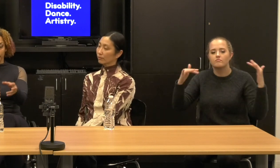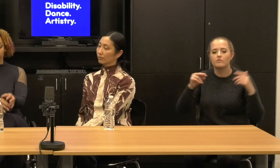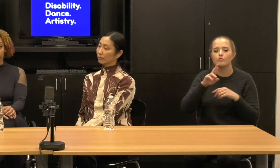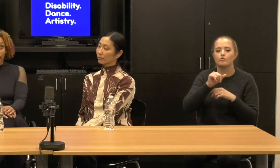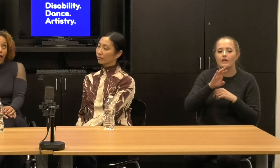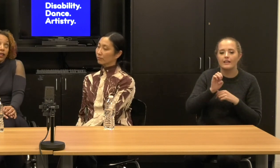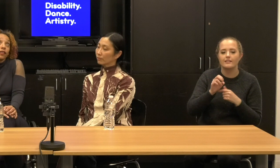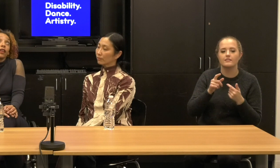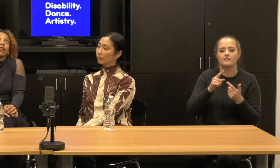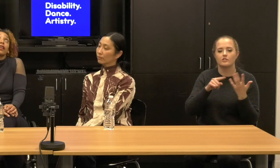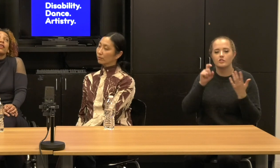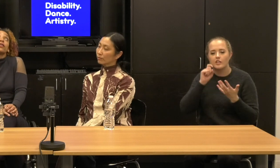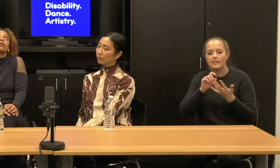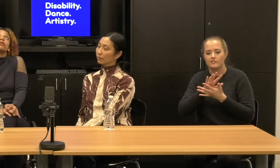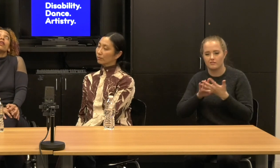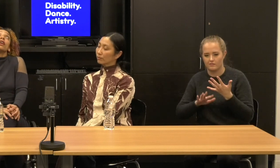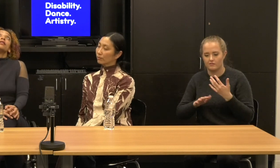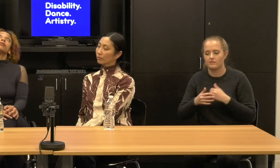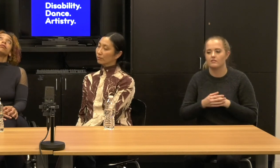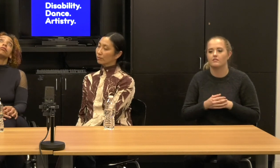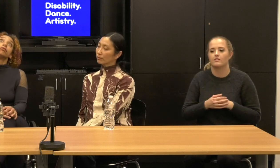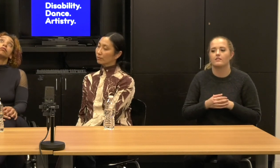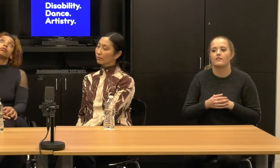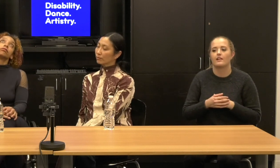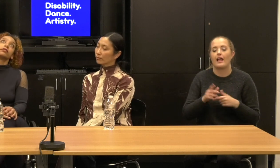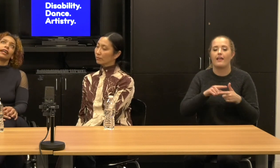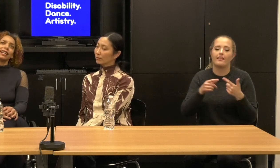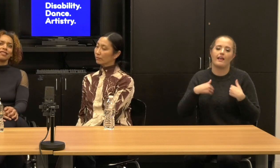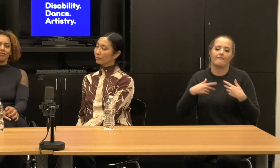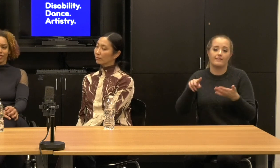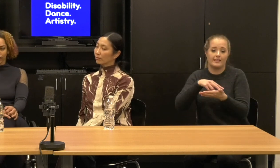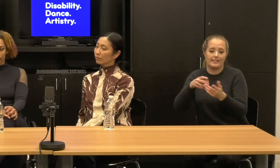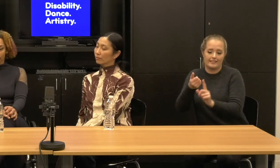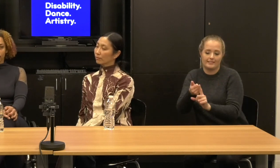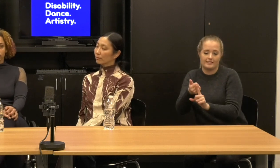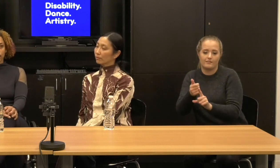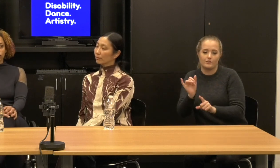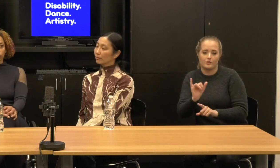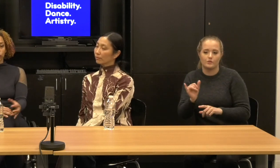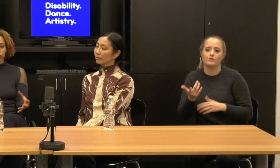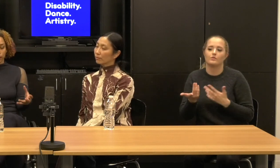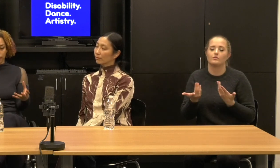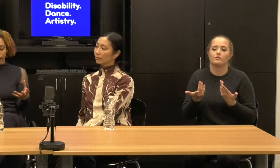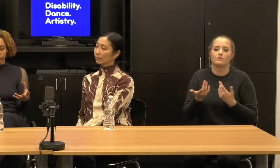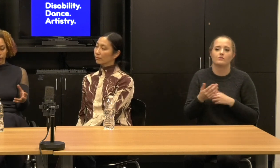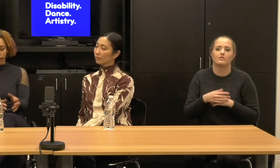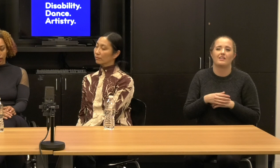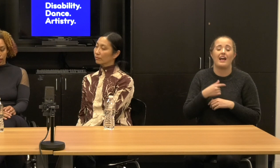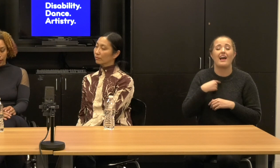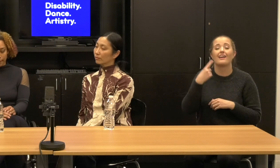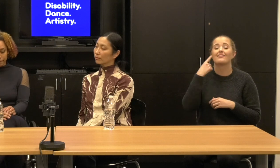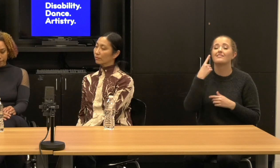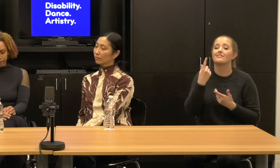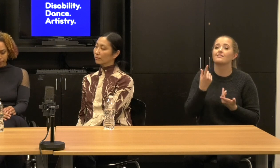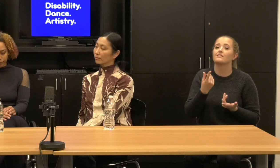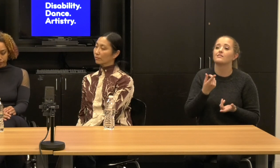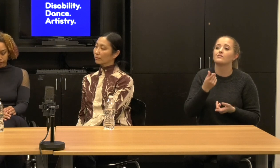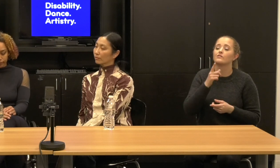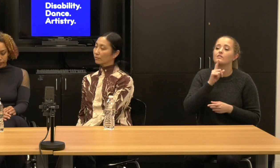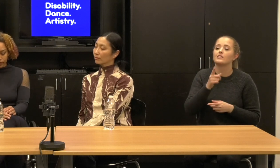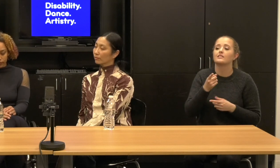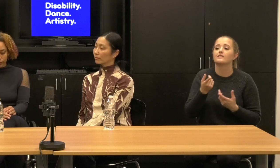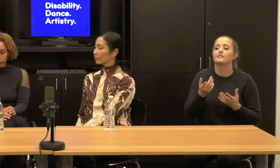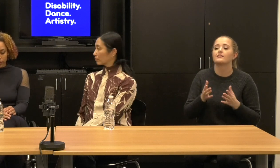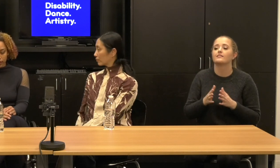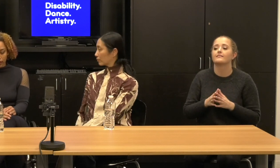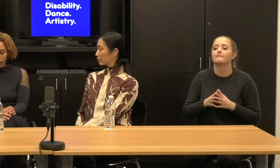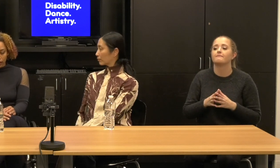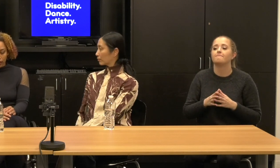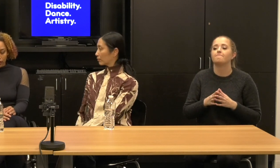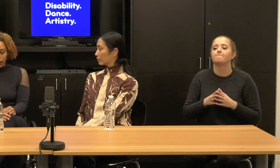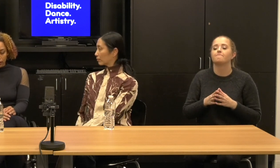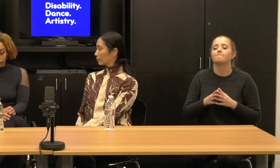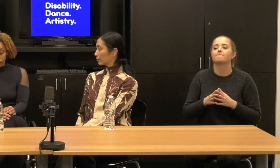And I think, you know, yeah, it's, it's also about thinking for me.